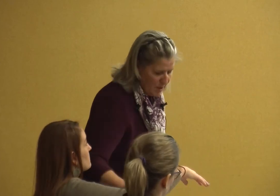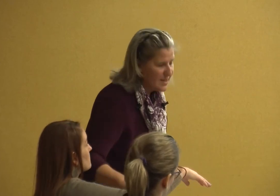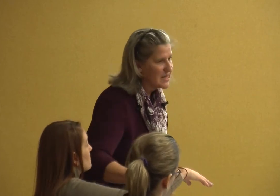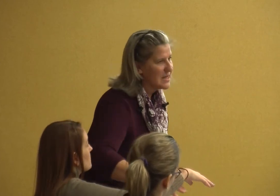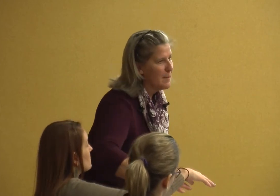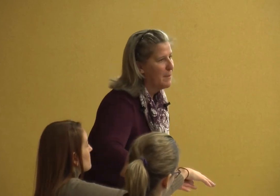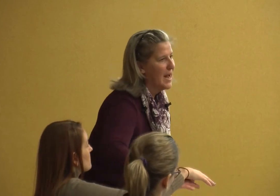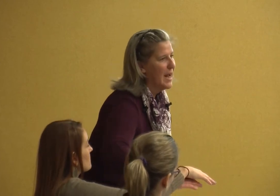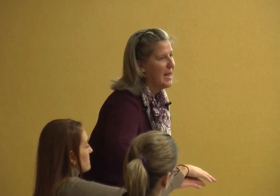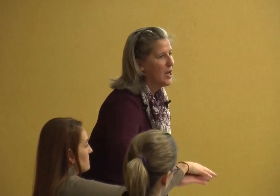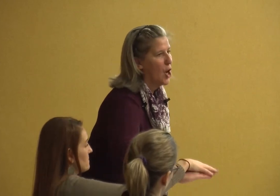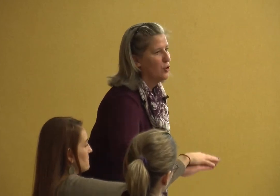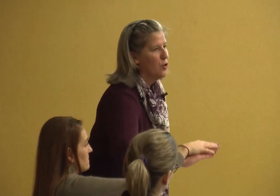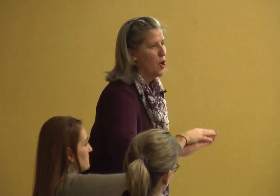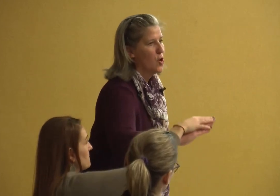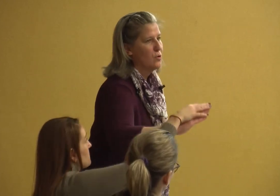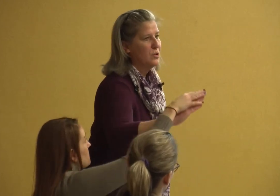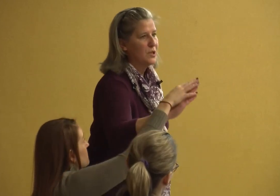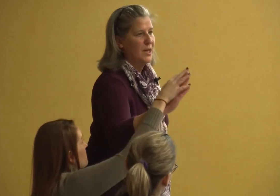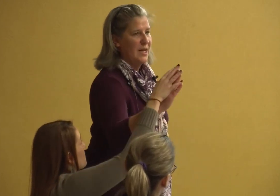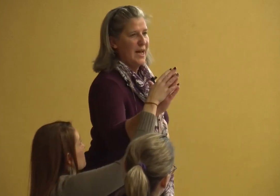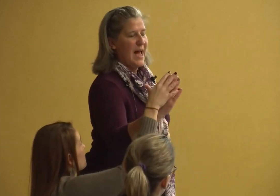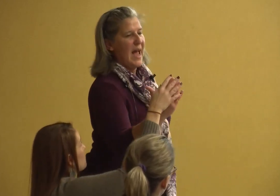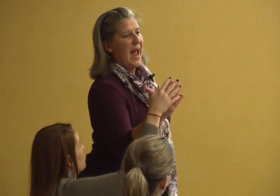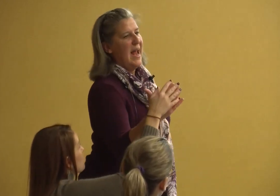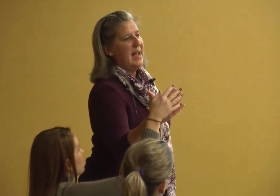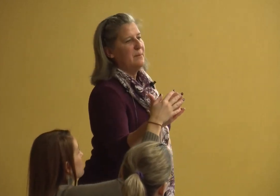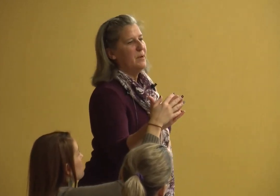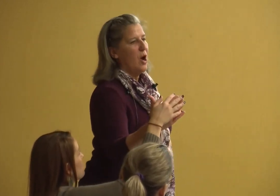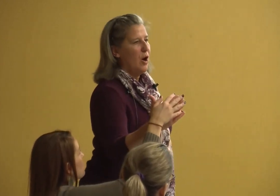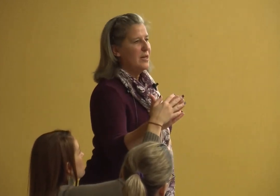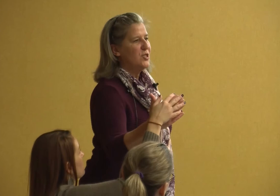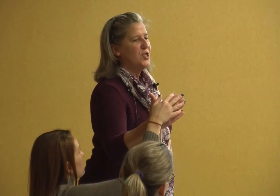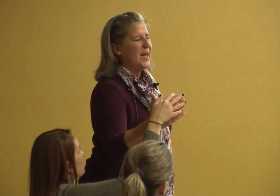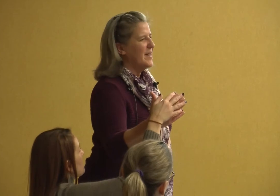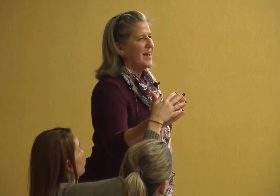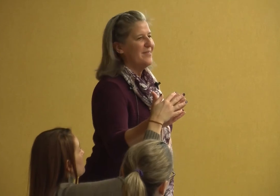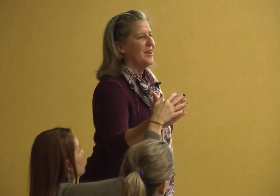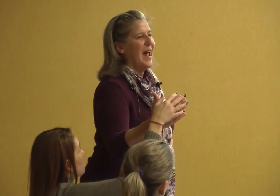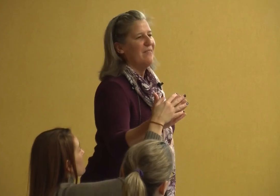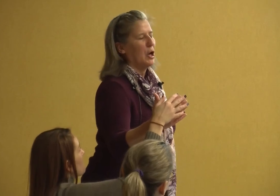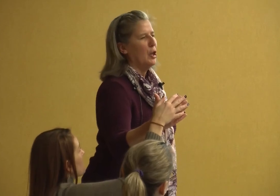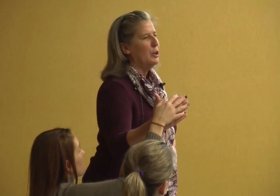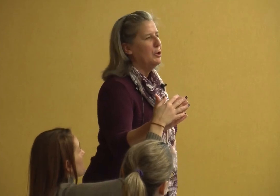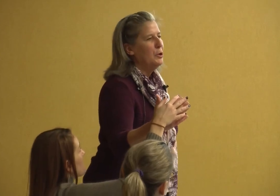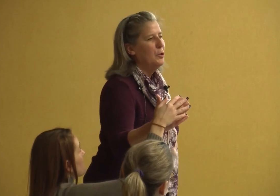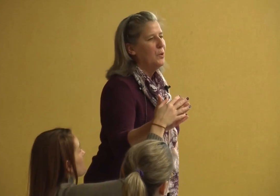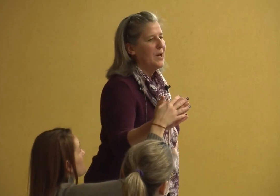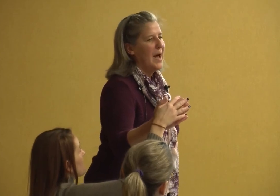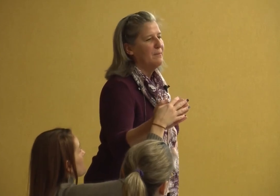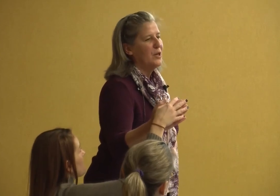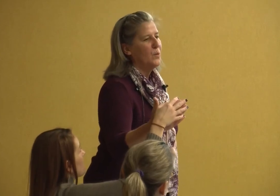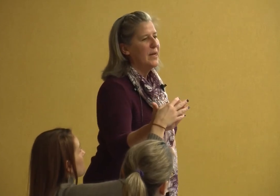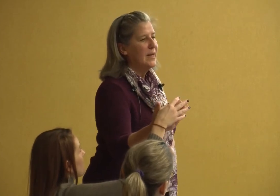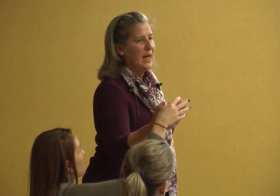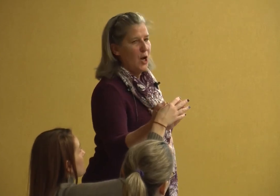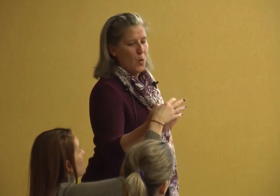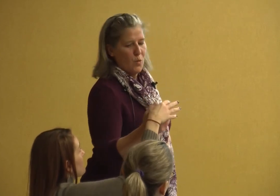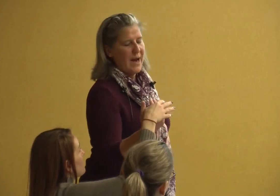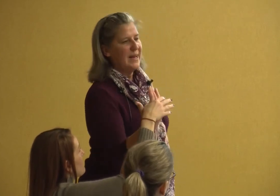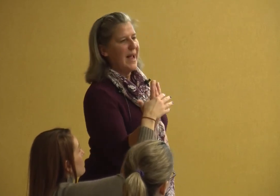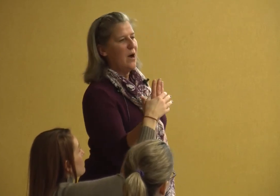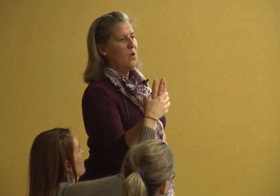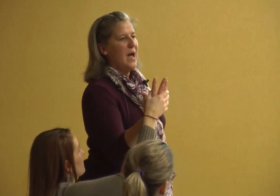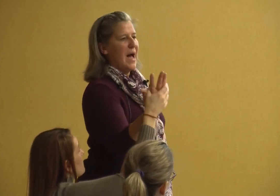gonna slip my hand under hers and because Jenna doesn't have a clue what I'm doing right now I'm